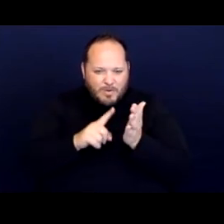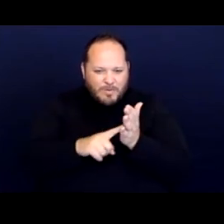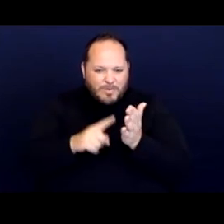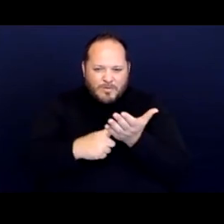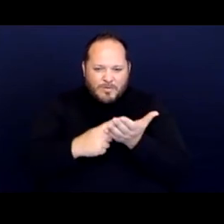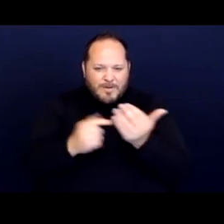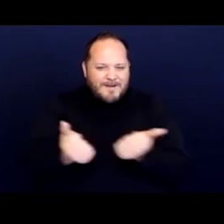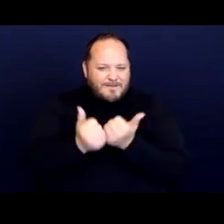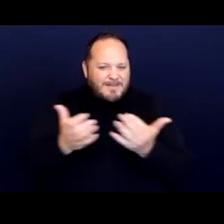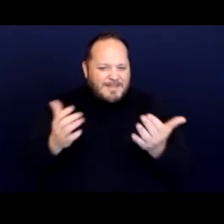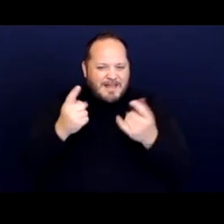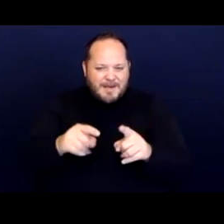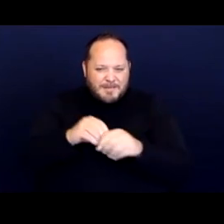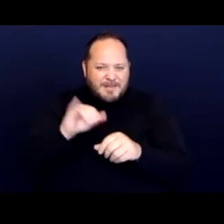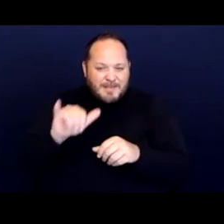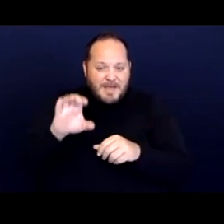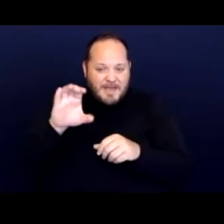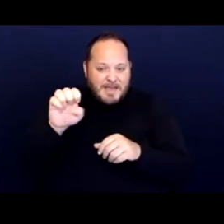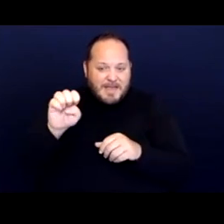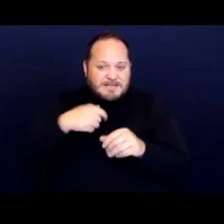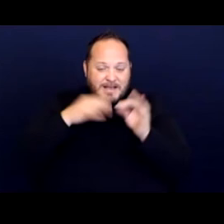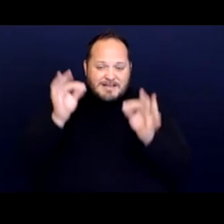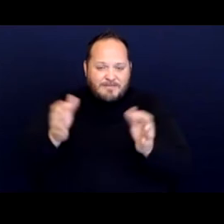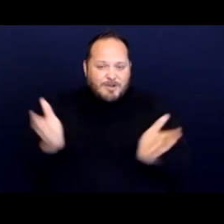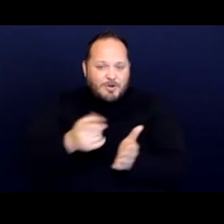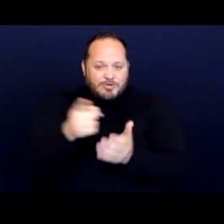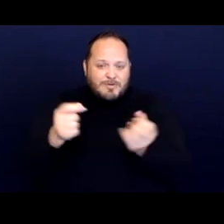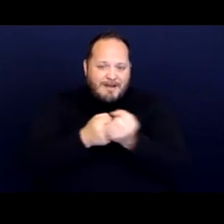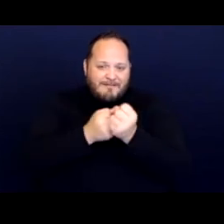And so I definitely encourage advocates to take a look at it.